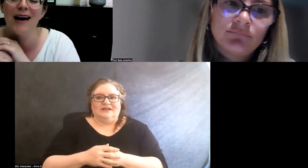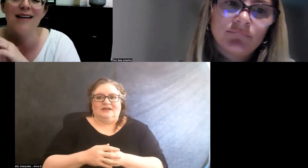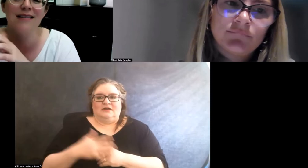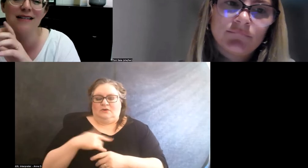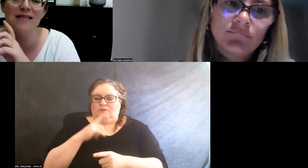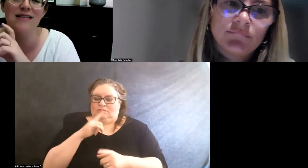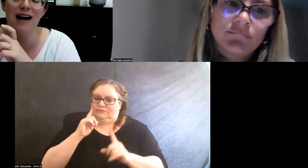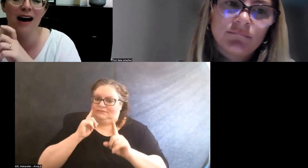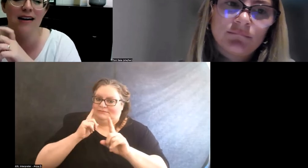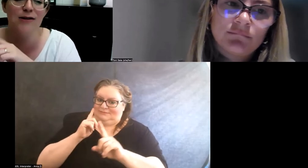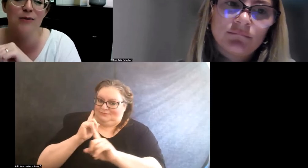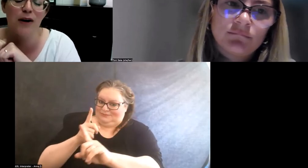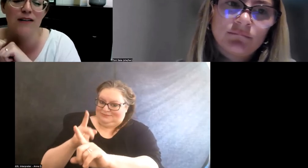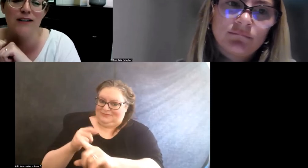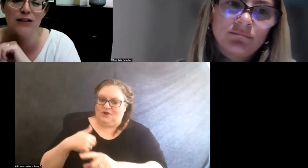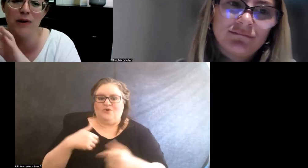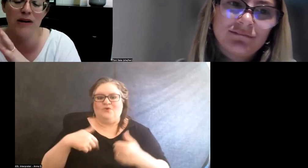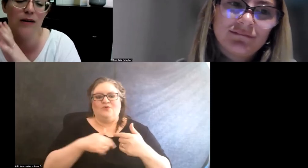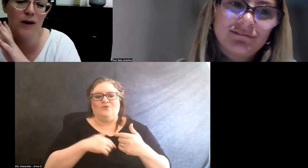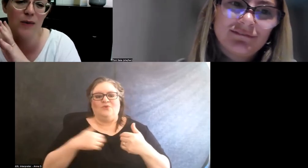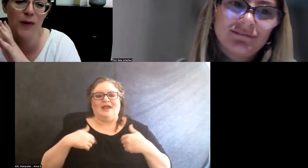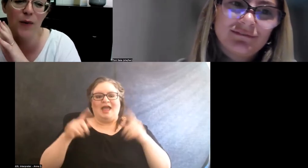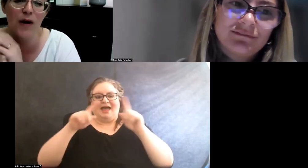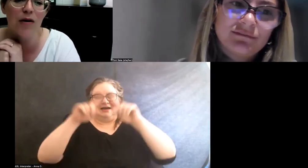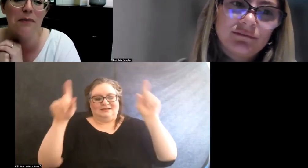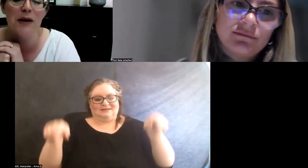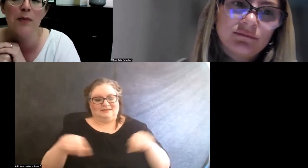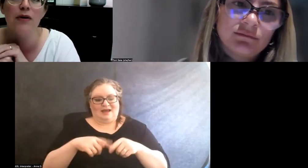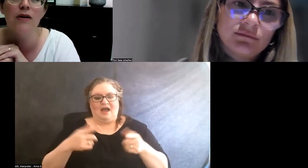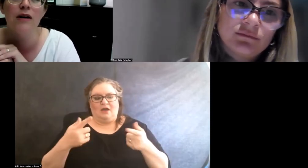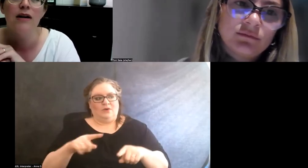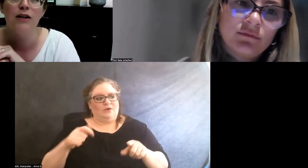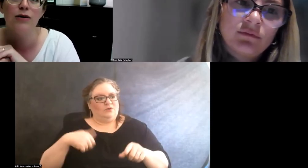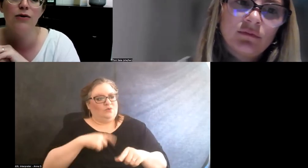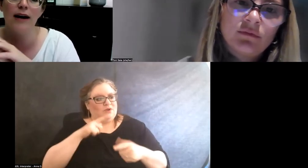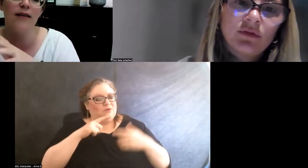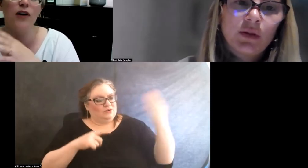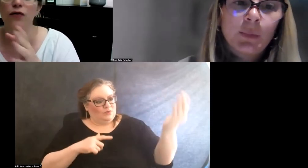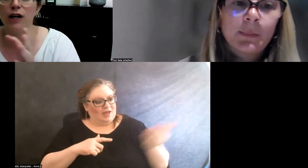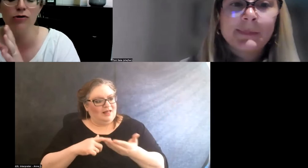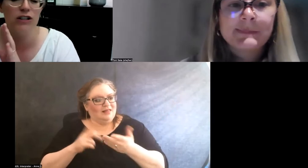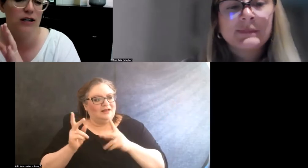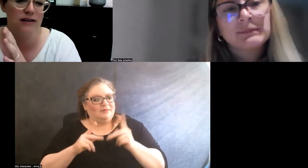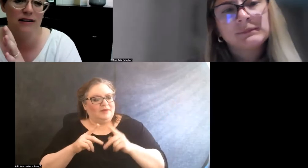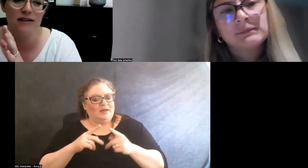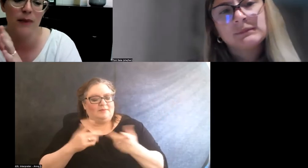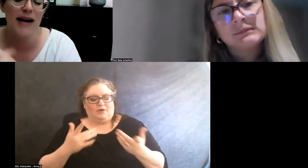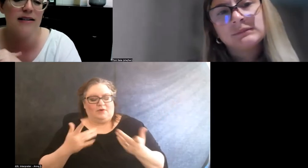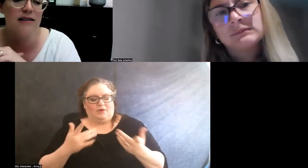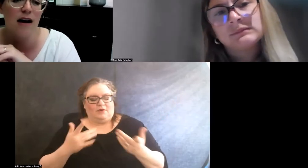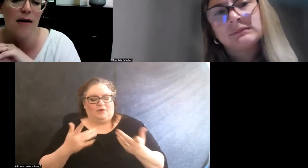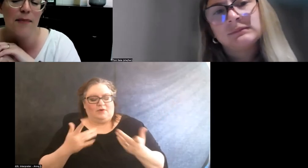We had a little sign, it was part of the spiel when we would welcome people to like feel free to adjust this space,